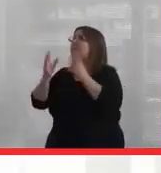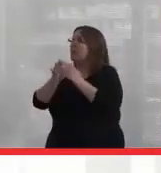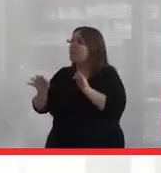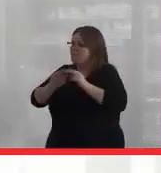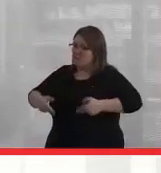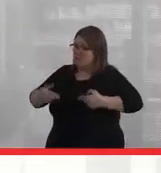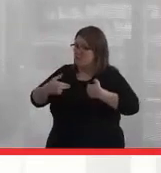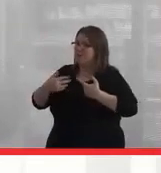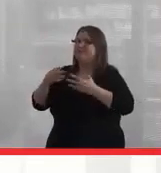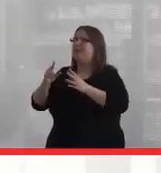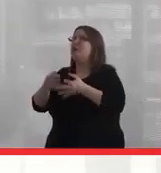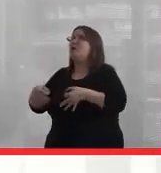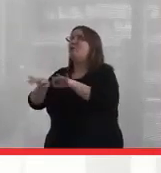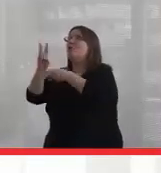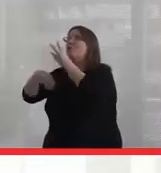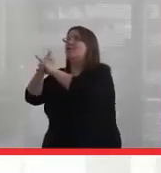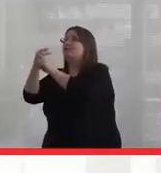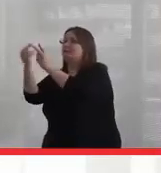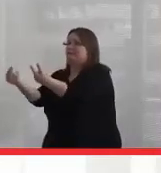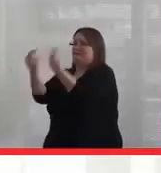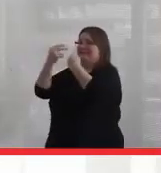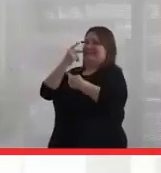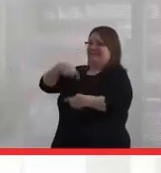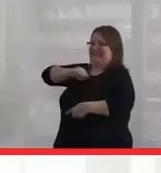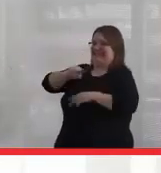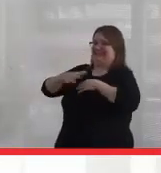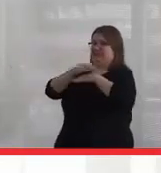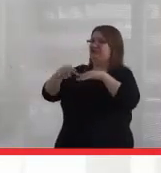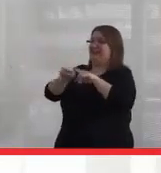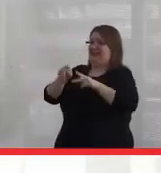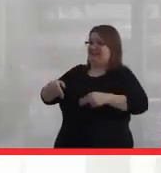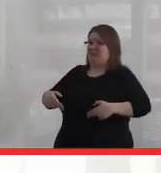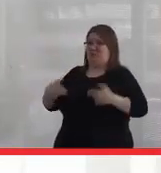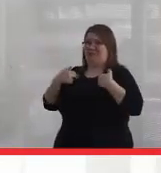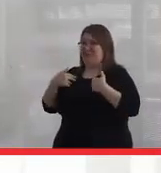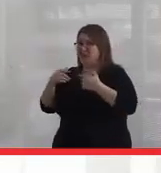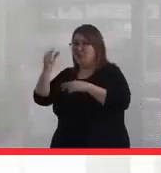to see us as human beings. The government and the law in this country didn't even see us as human beings